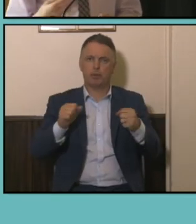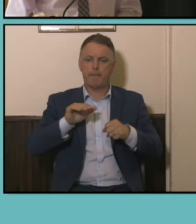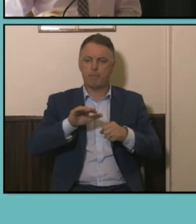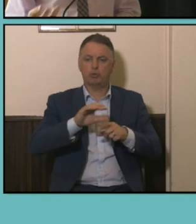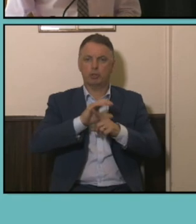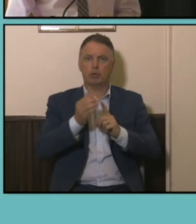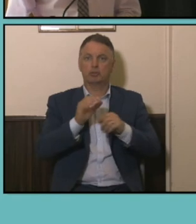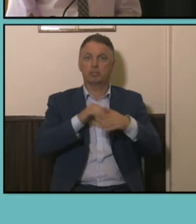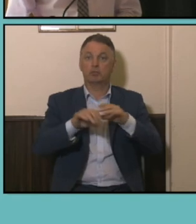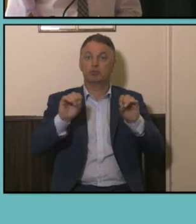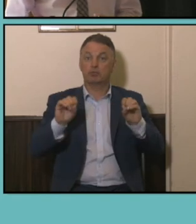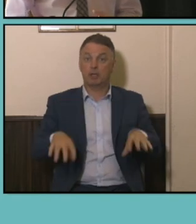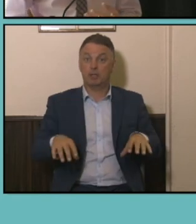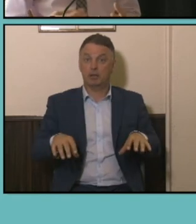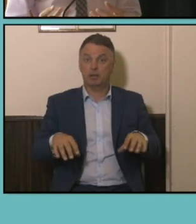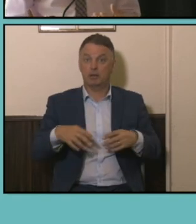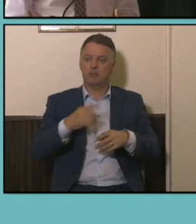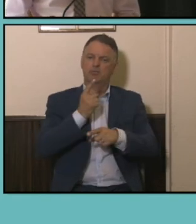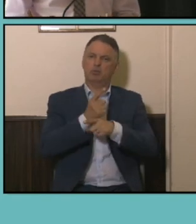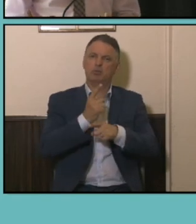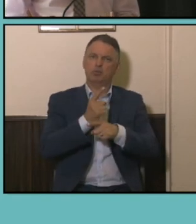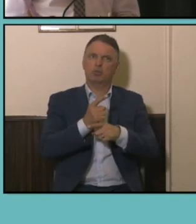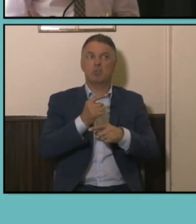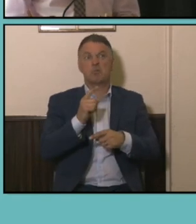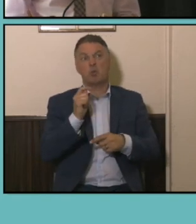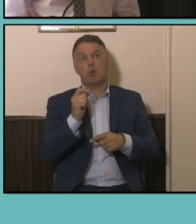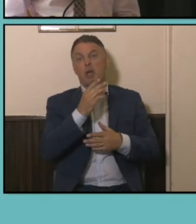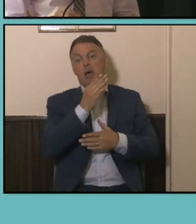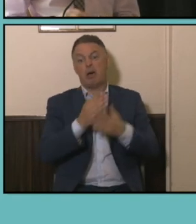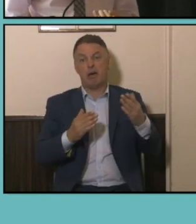you know we talked about virtually half of the population either being born